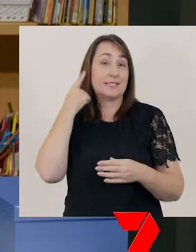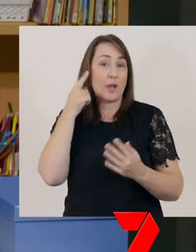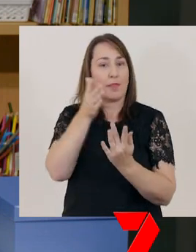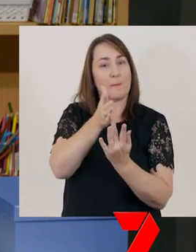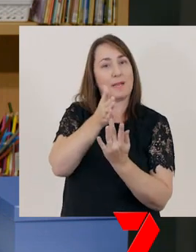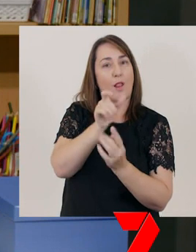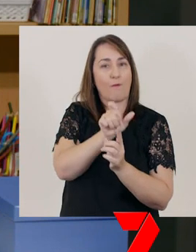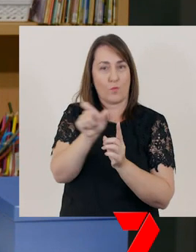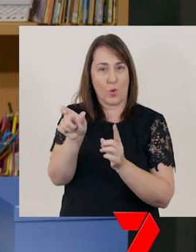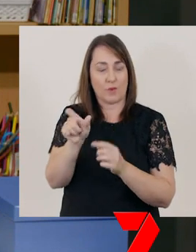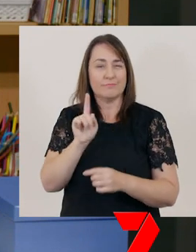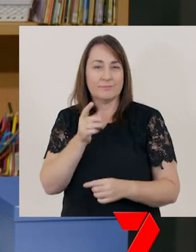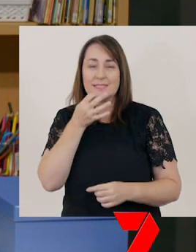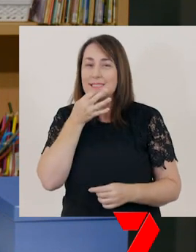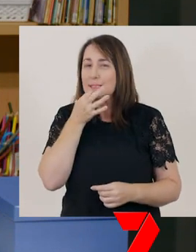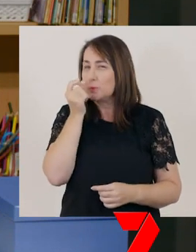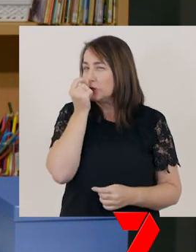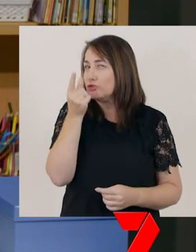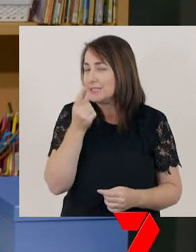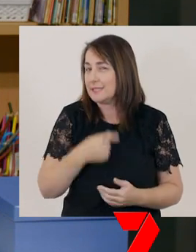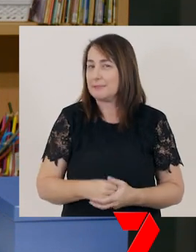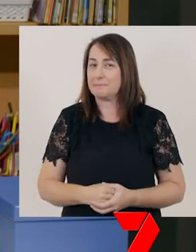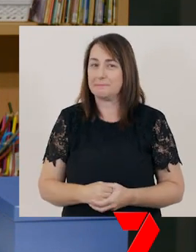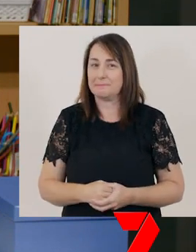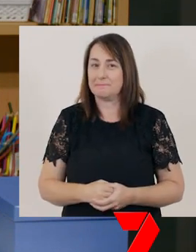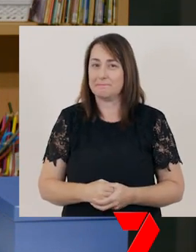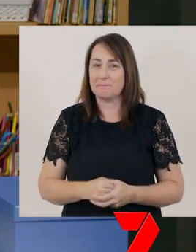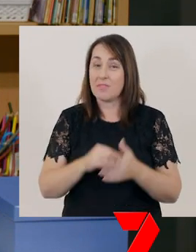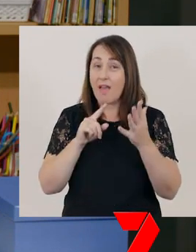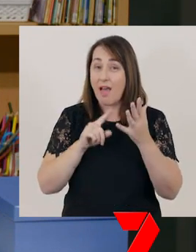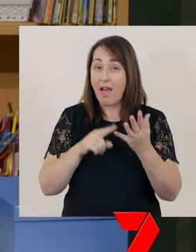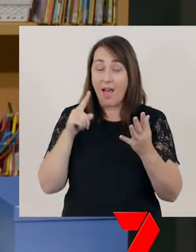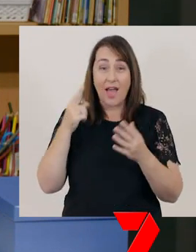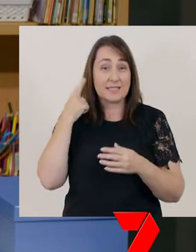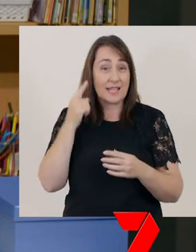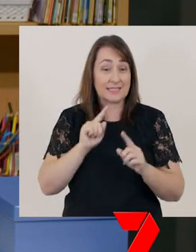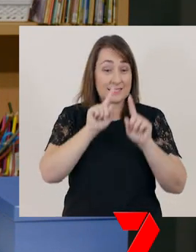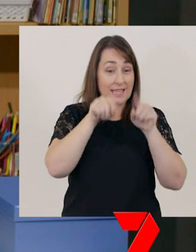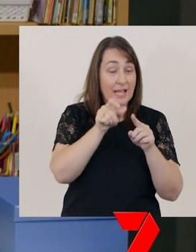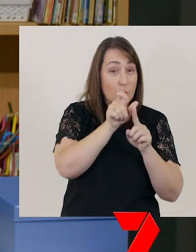But this activity is very tricky. The ‘uh’ sound is not at the beginning of the words.